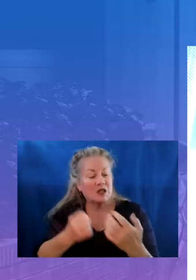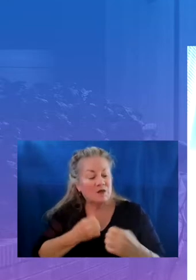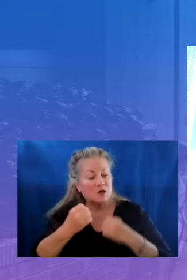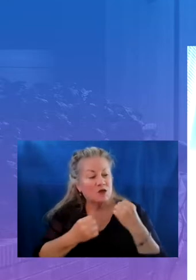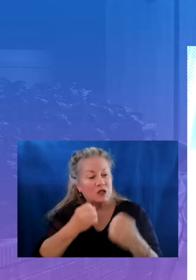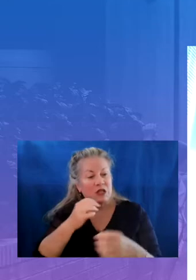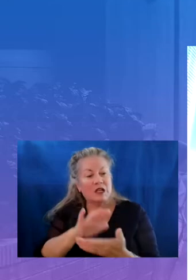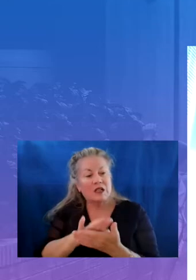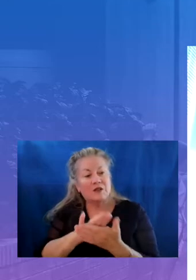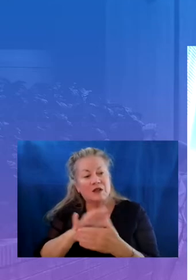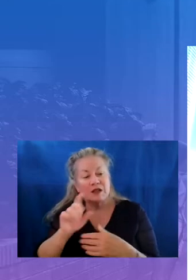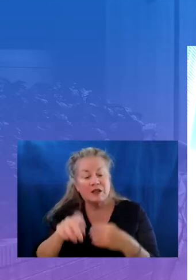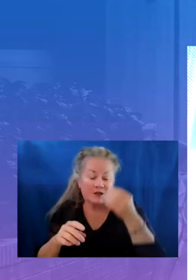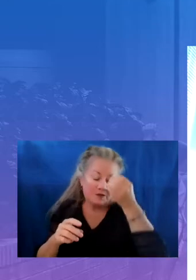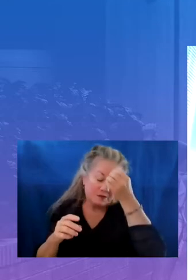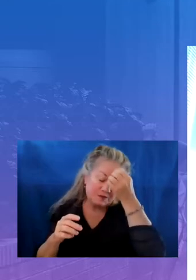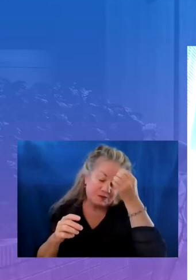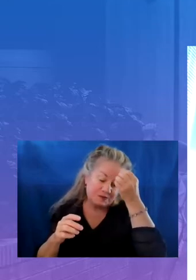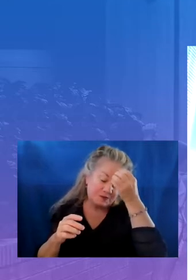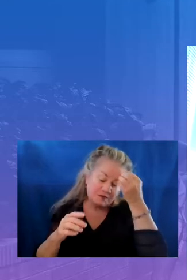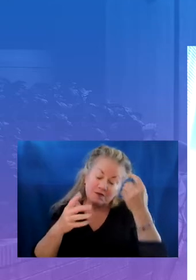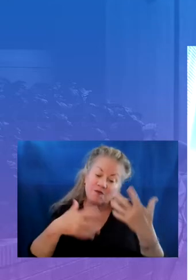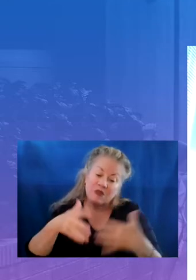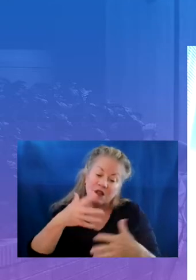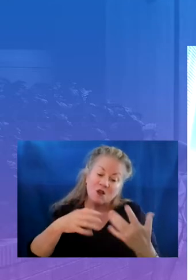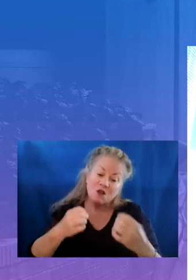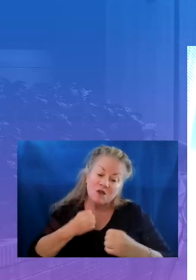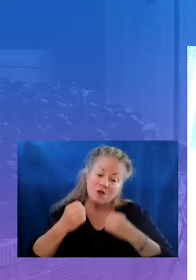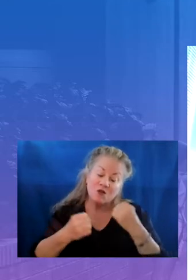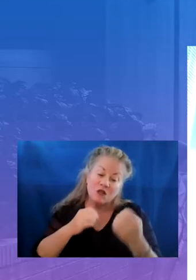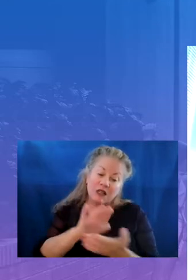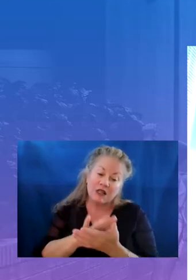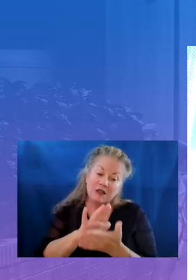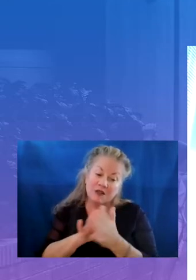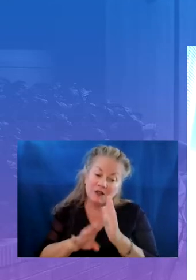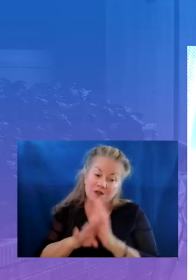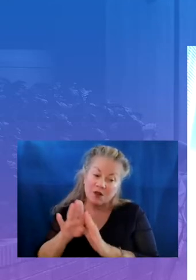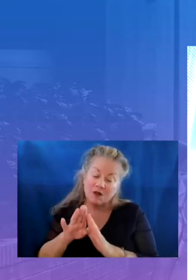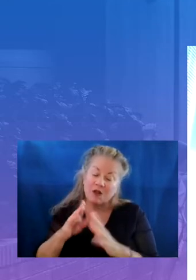research shows that social emotional and academic development are each interconnected therefore to